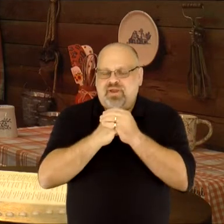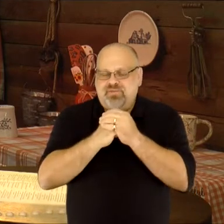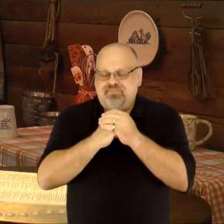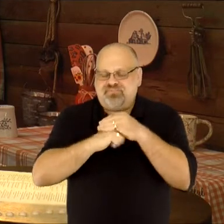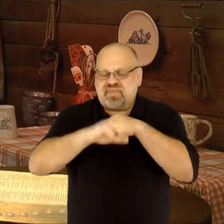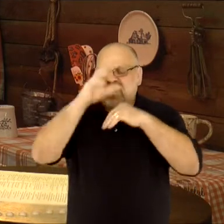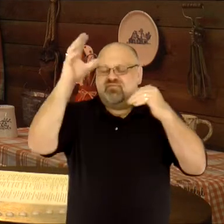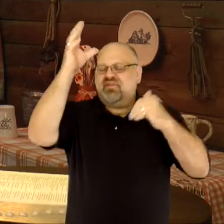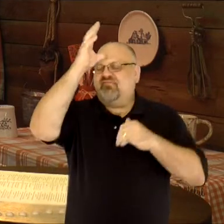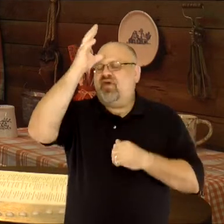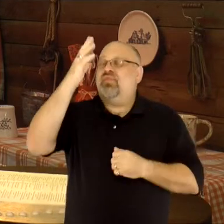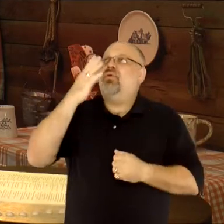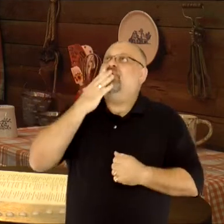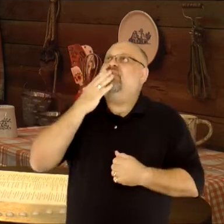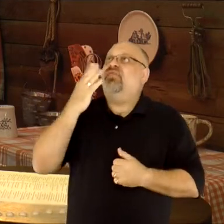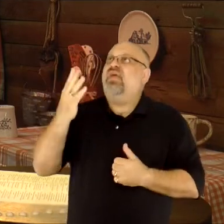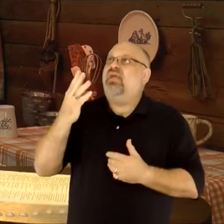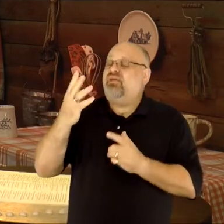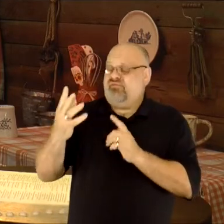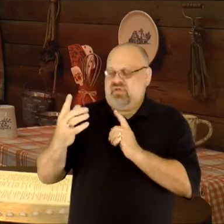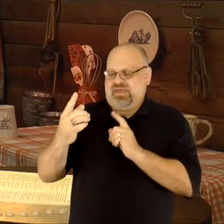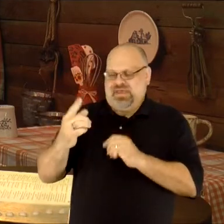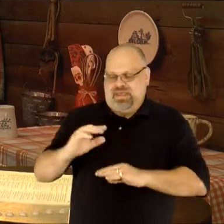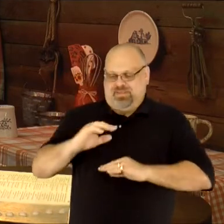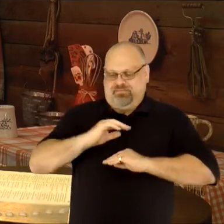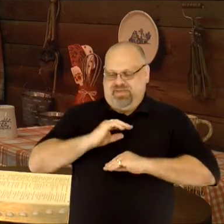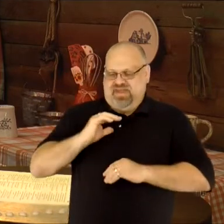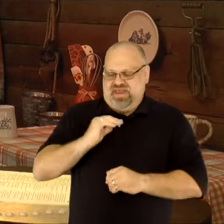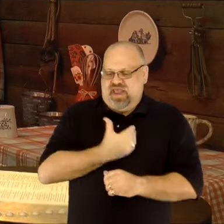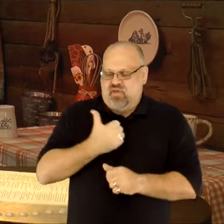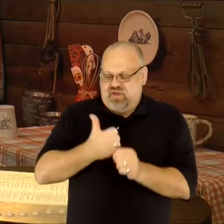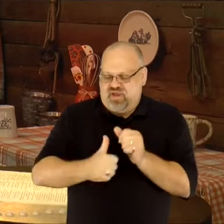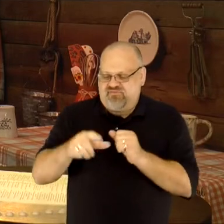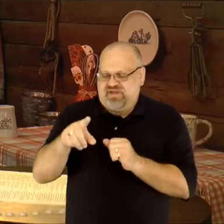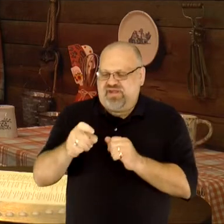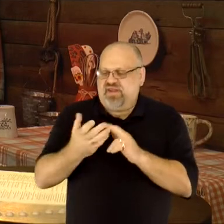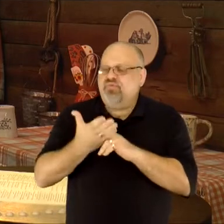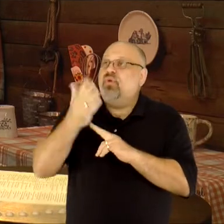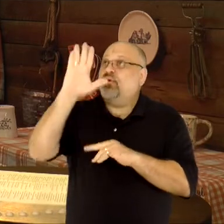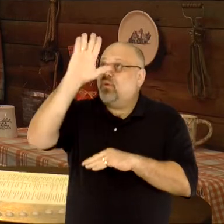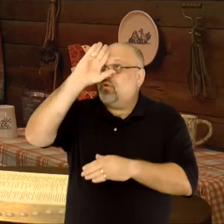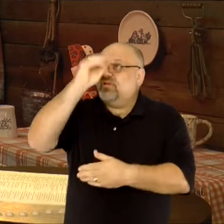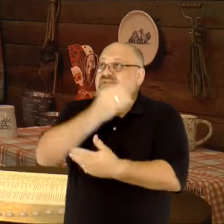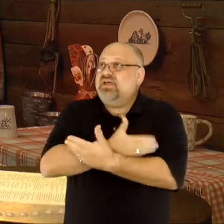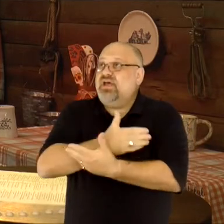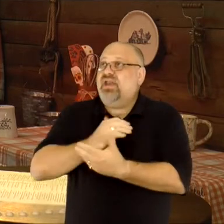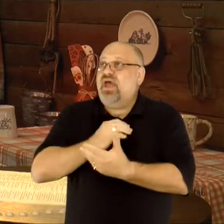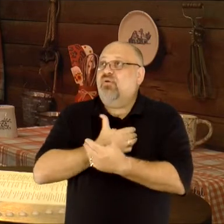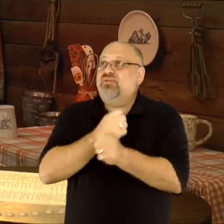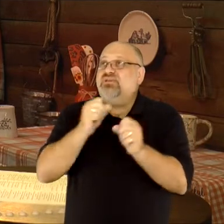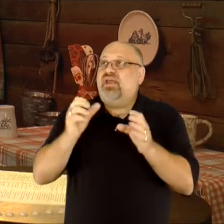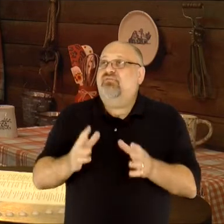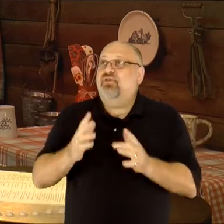shall we. Heavenly Father we thank You for meeting our every need through Your Son, our Savior Jesus Christ.